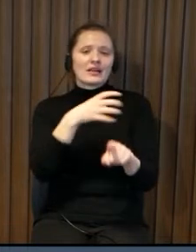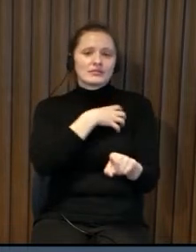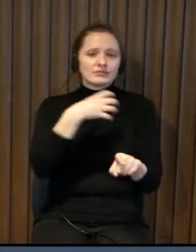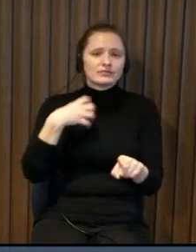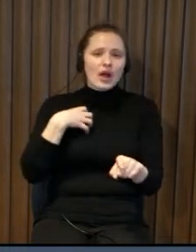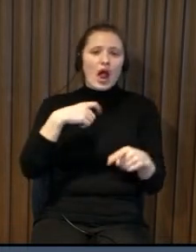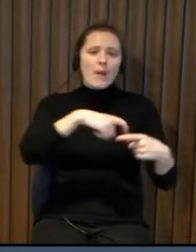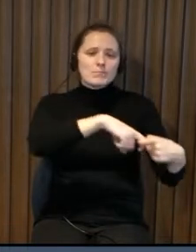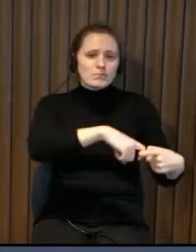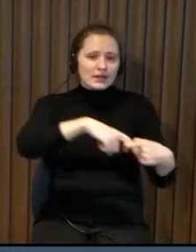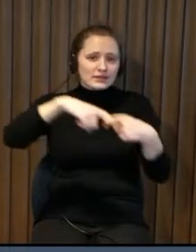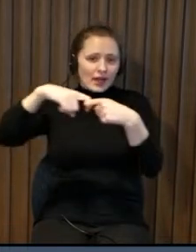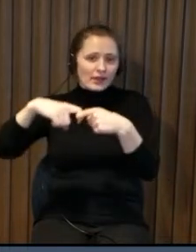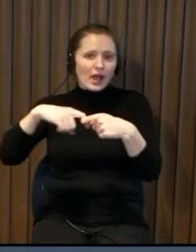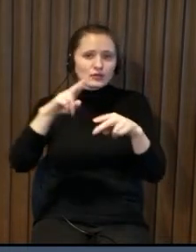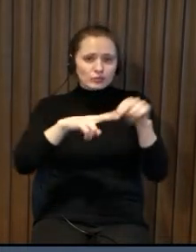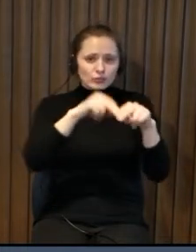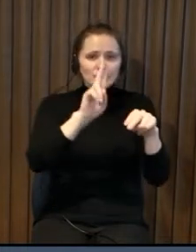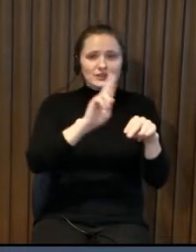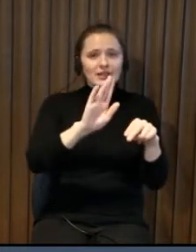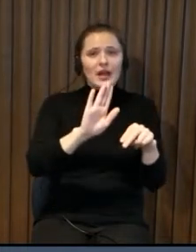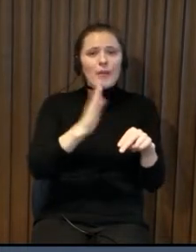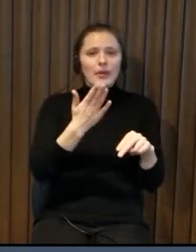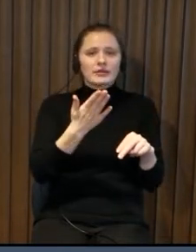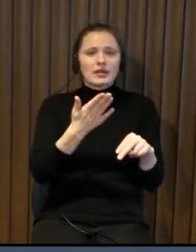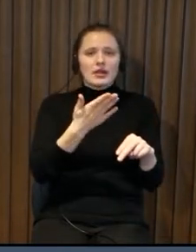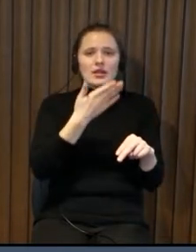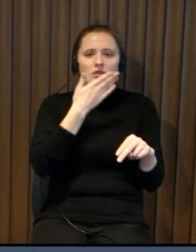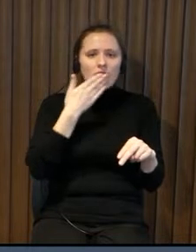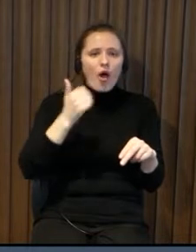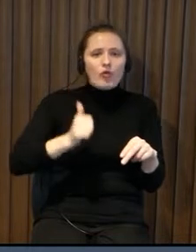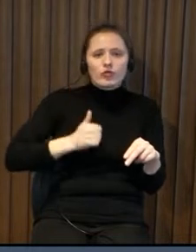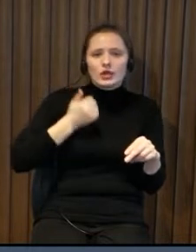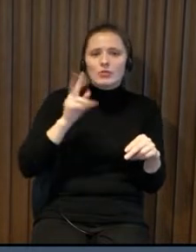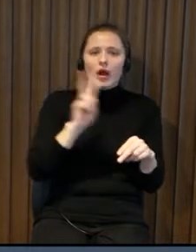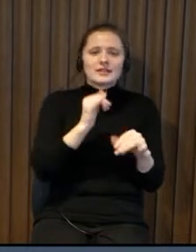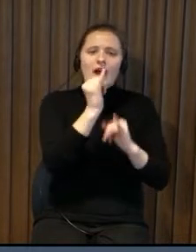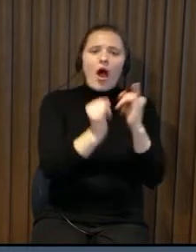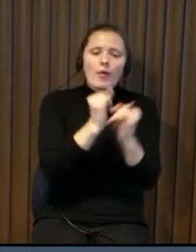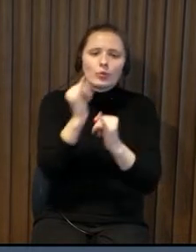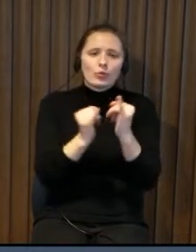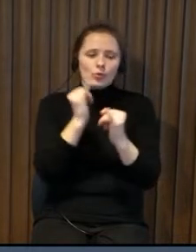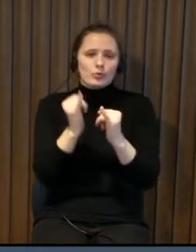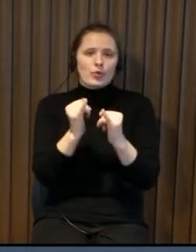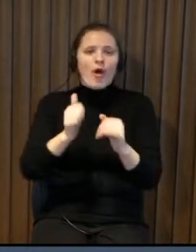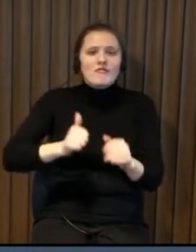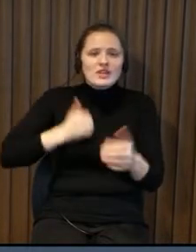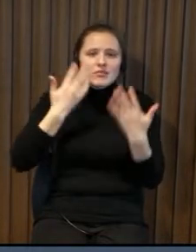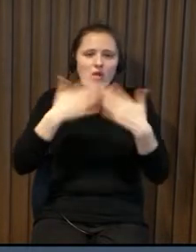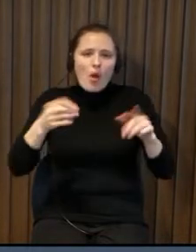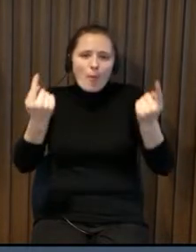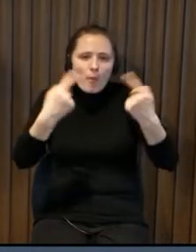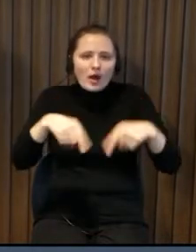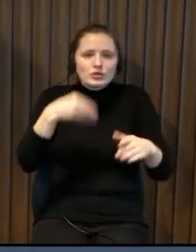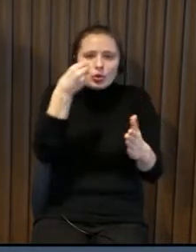because in riga and other municipalities there are some kind of equipment for people with